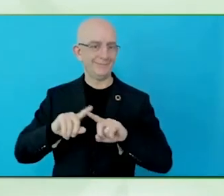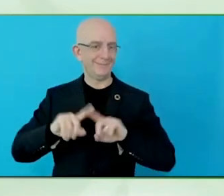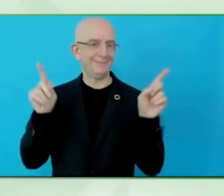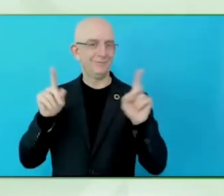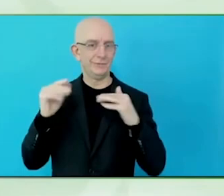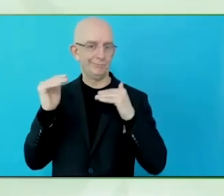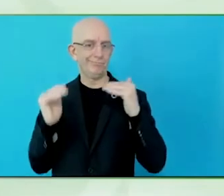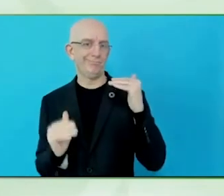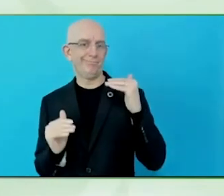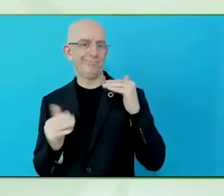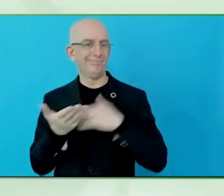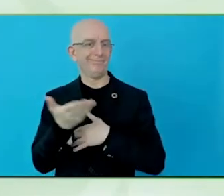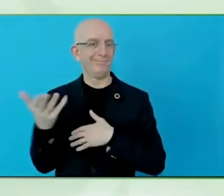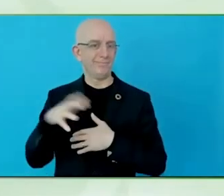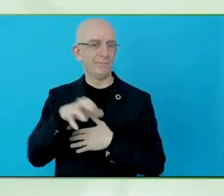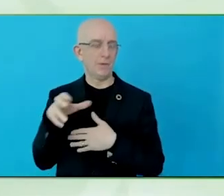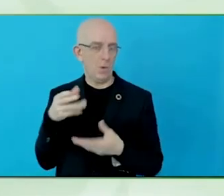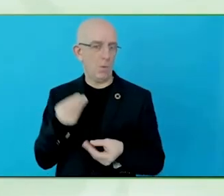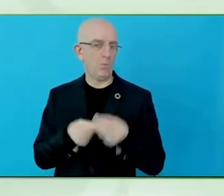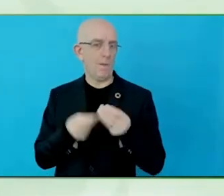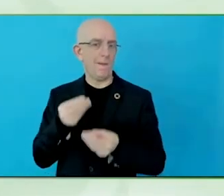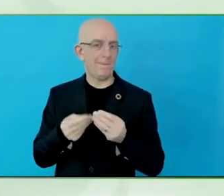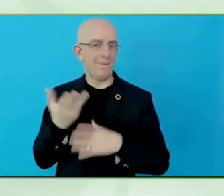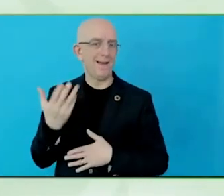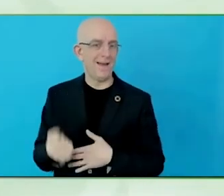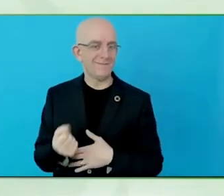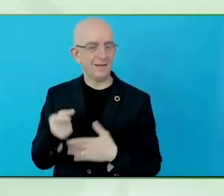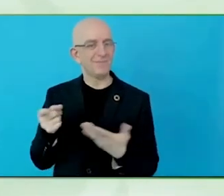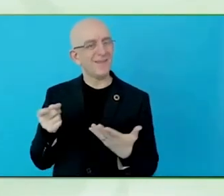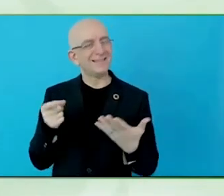harmonised globally and can be implemented anywhere across the world.